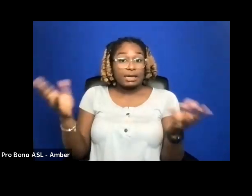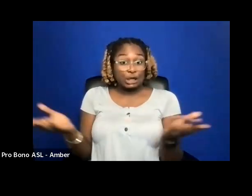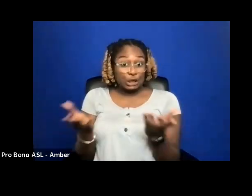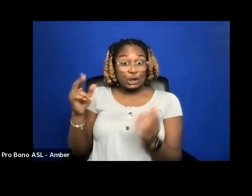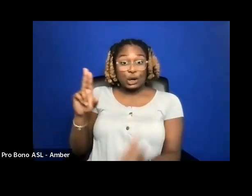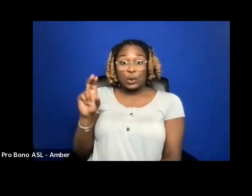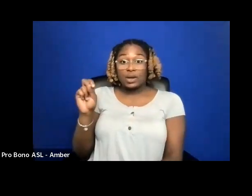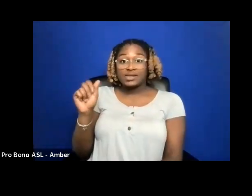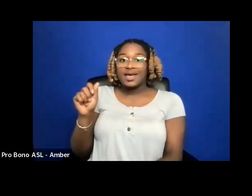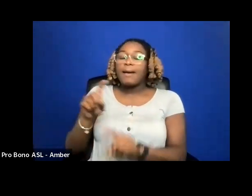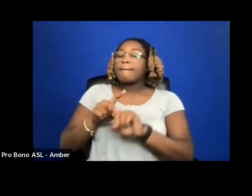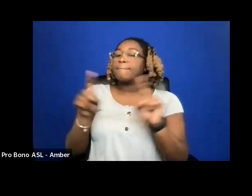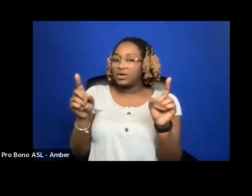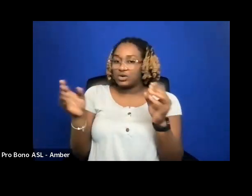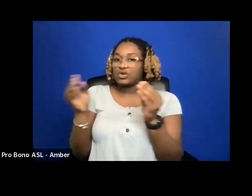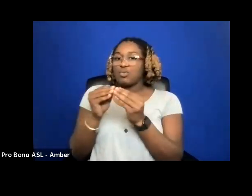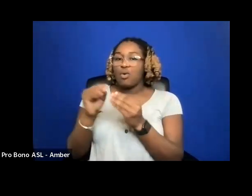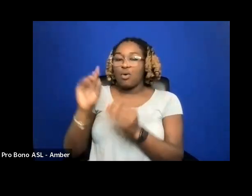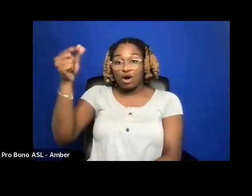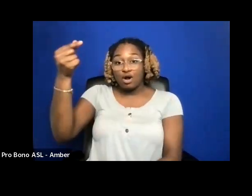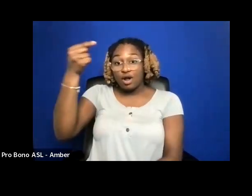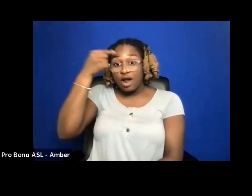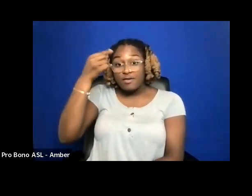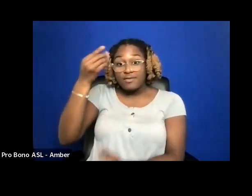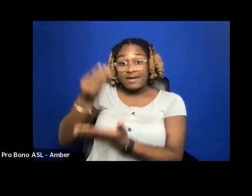GOVERNMENT FUNDING AND SUPPORT FOR EXPORT AND PROMOTION OVERSEAS.